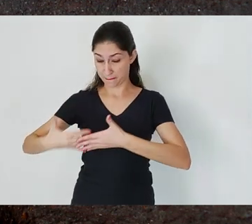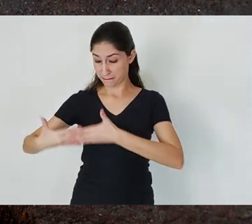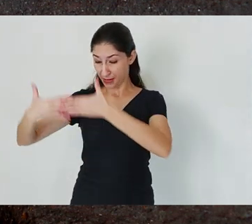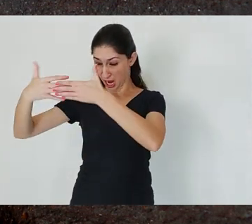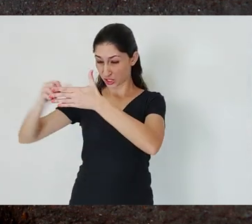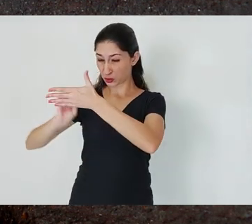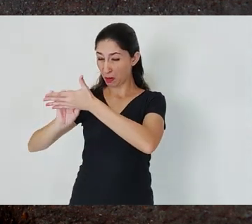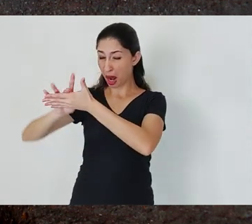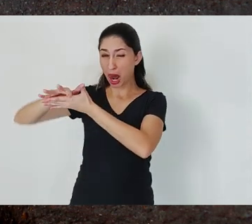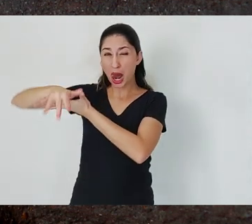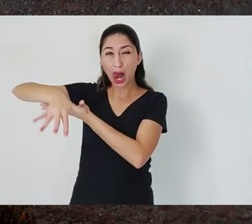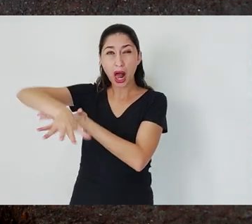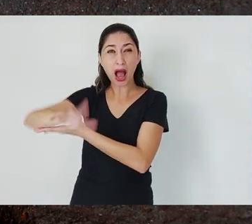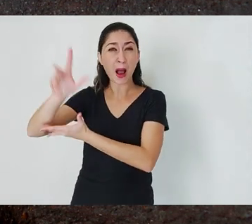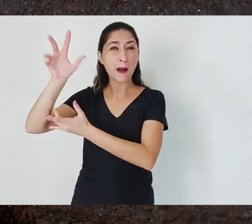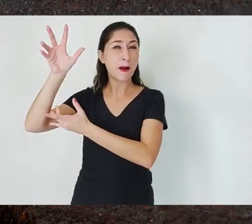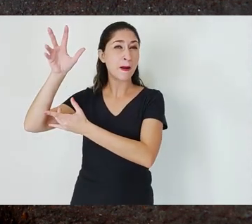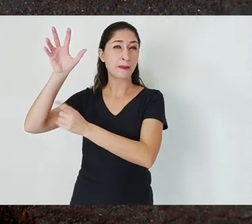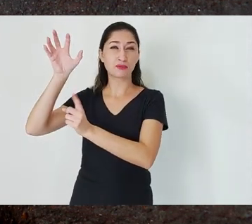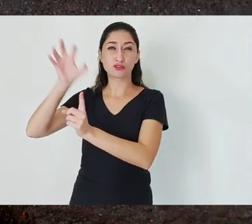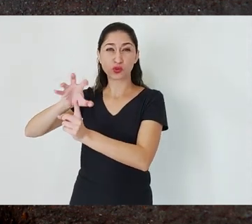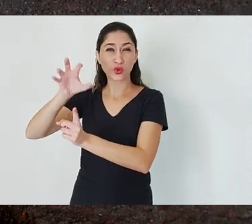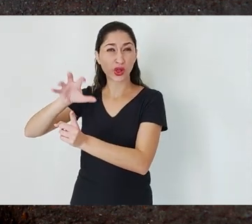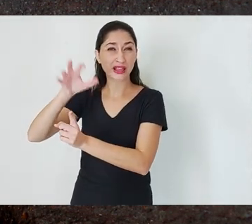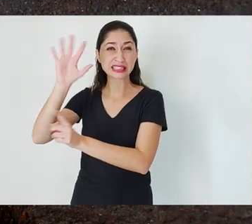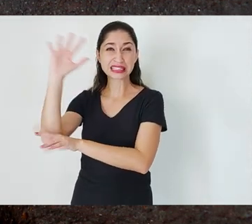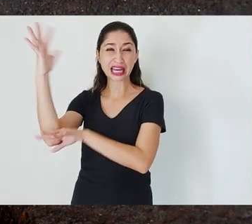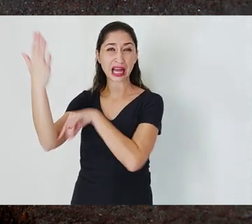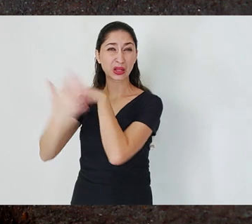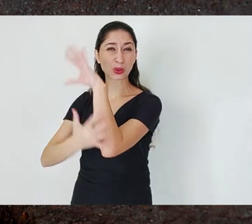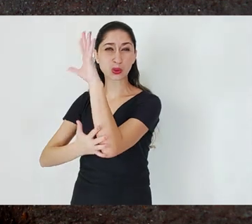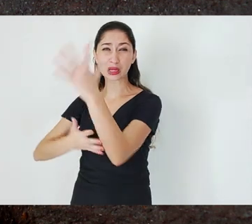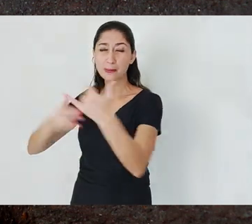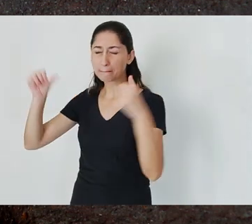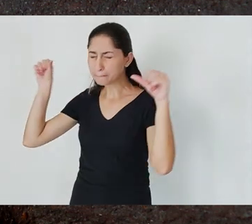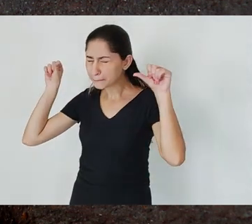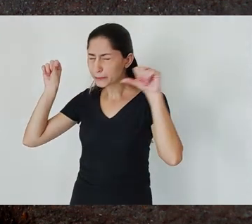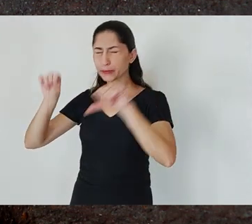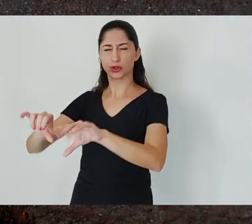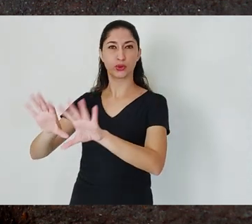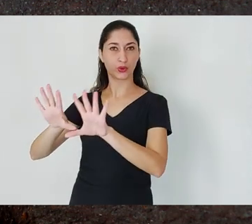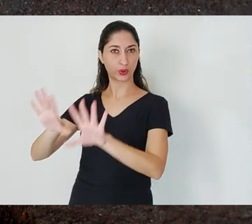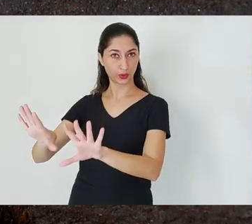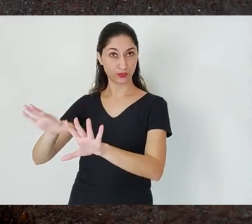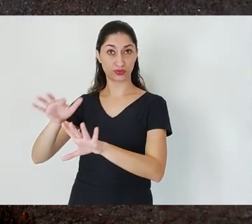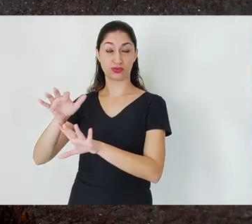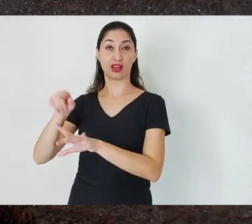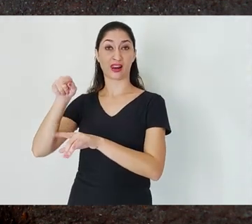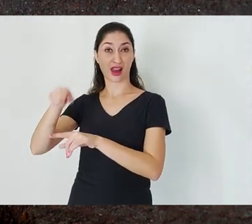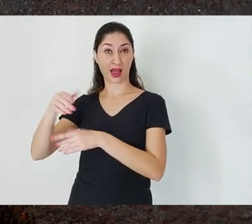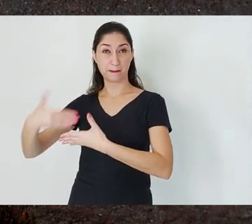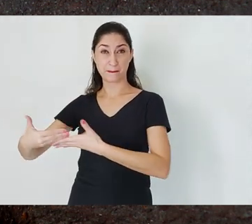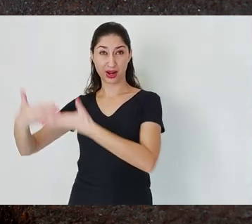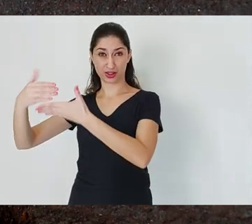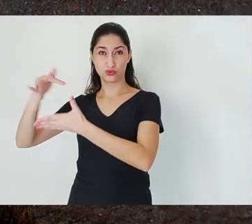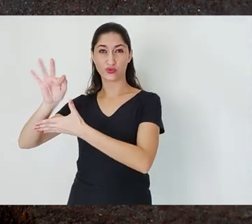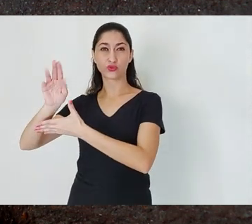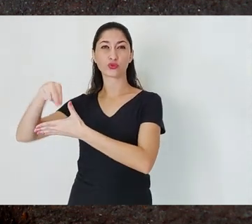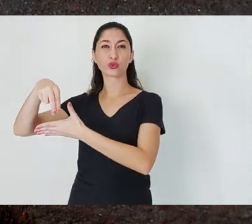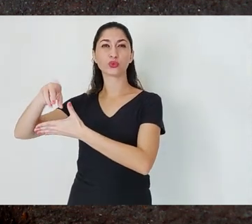regarding environmental damage, the Fundão dam failure, and we had the largest